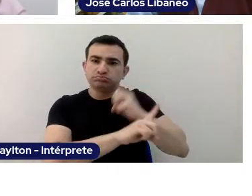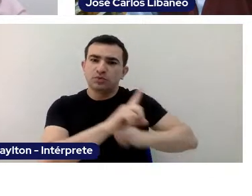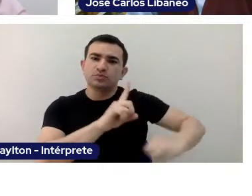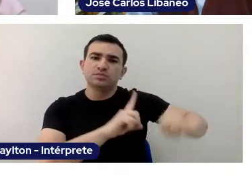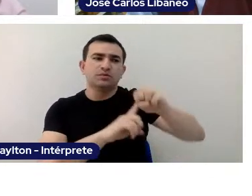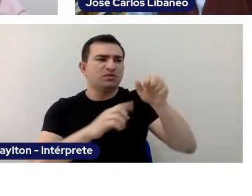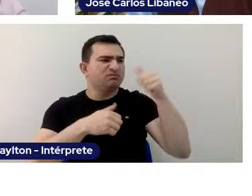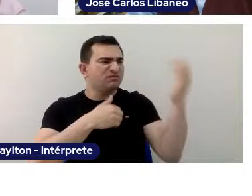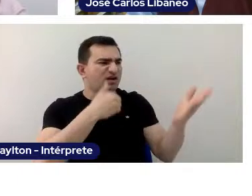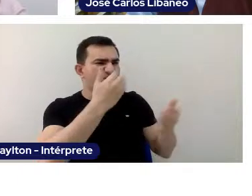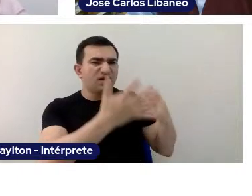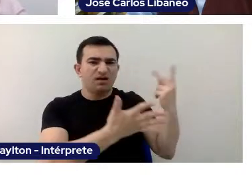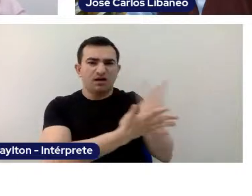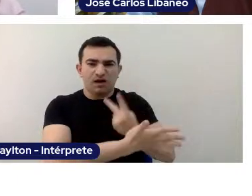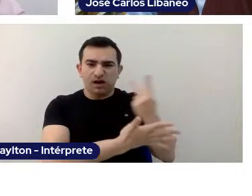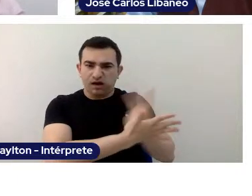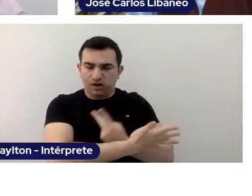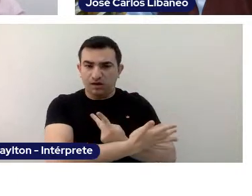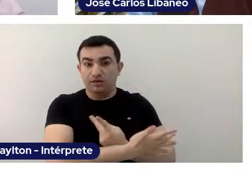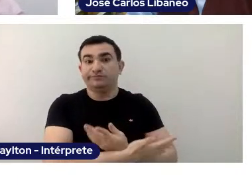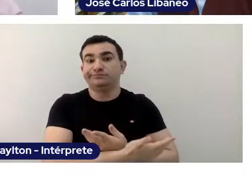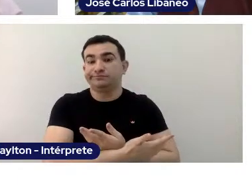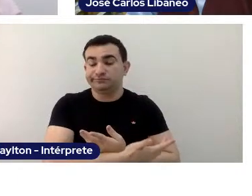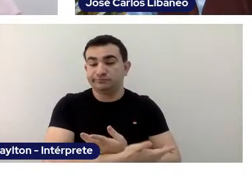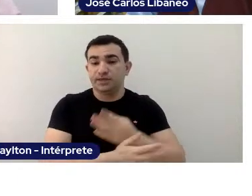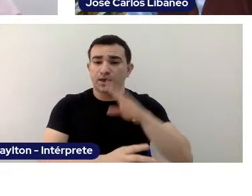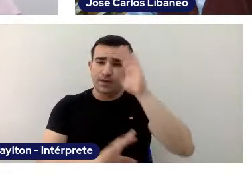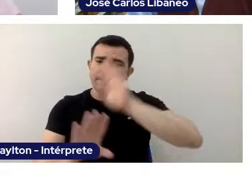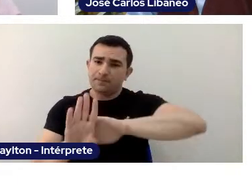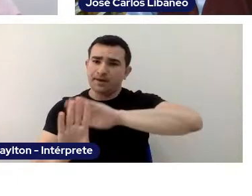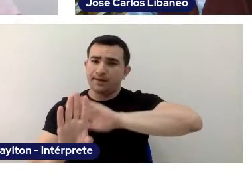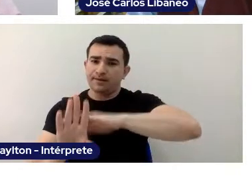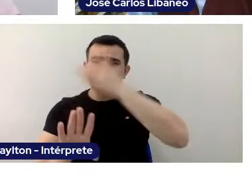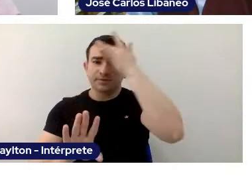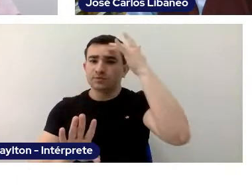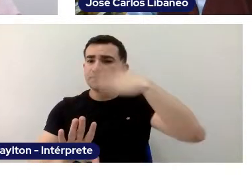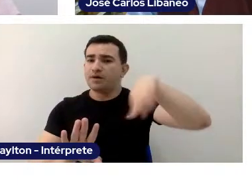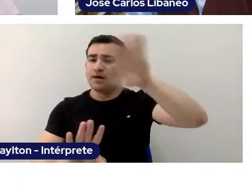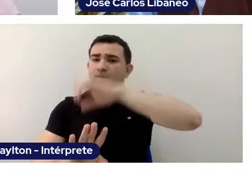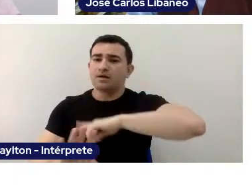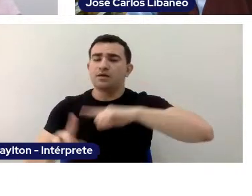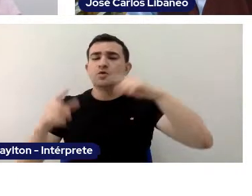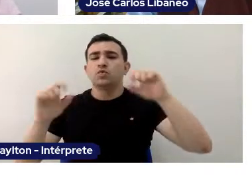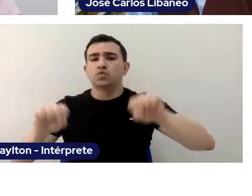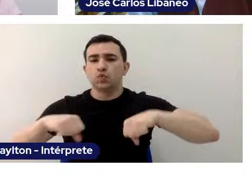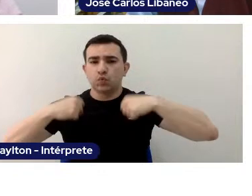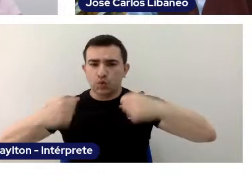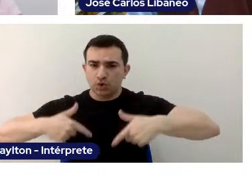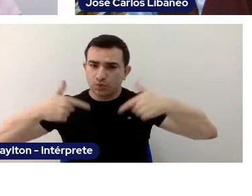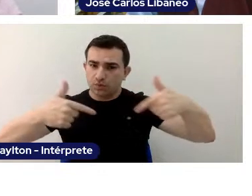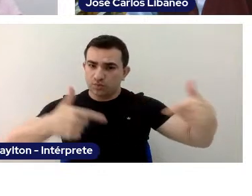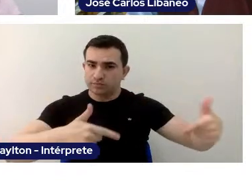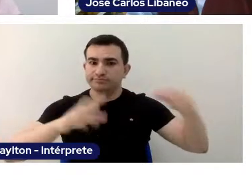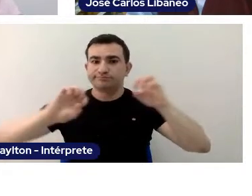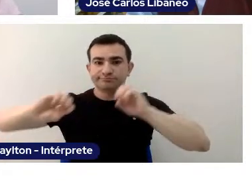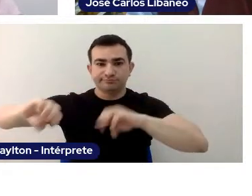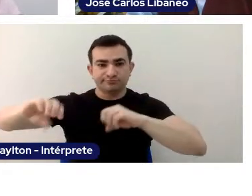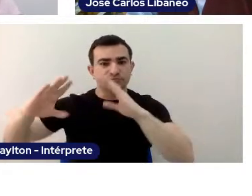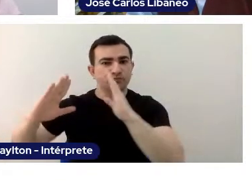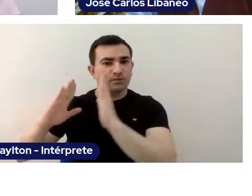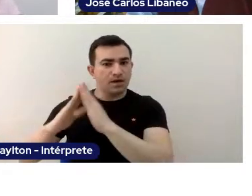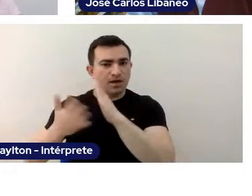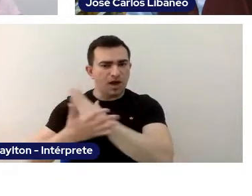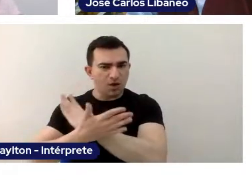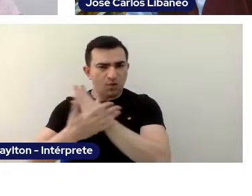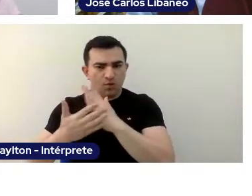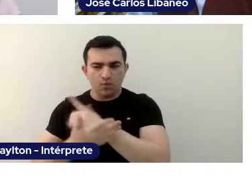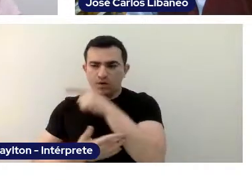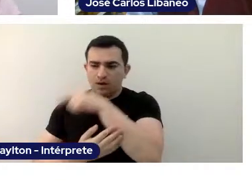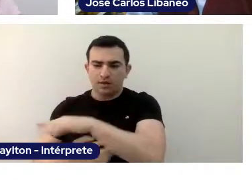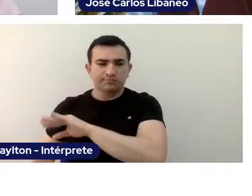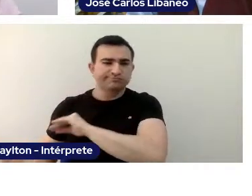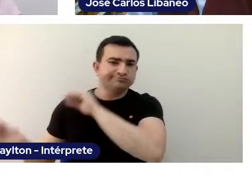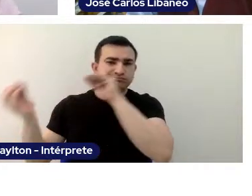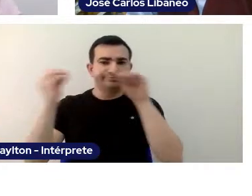the principle behind those who defend homeschooling is that the students once they go to school they are exposed to society's perversity.